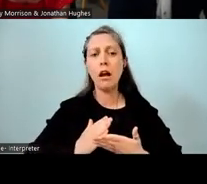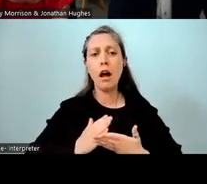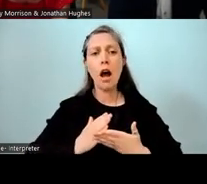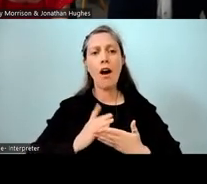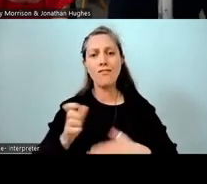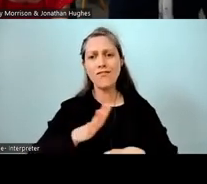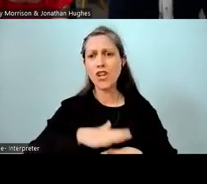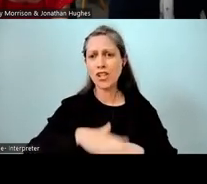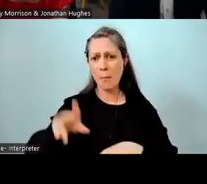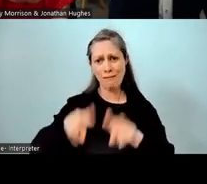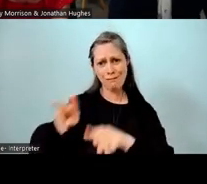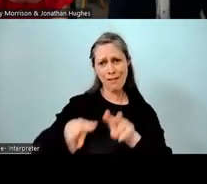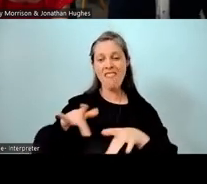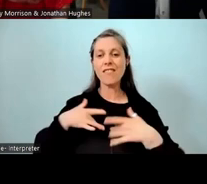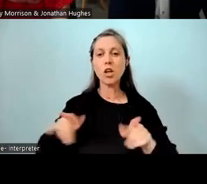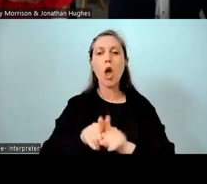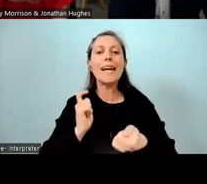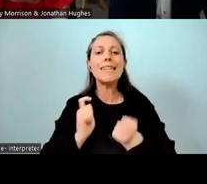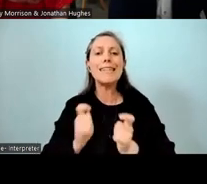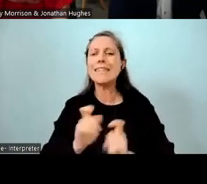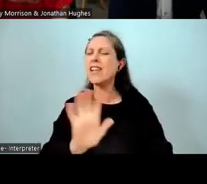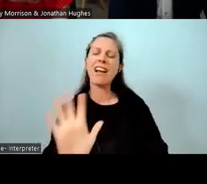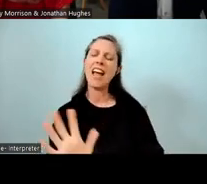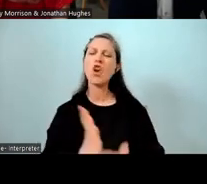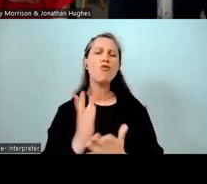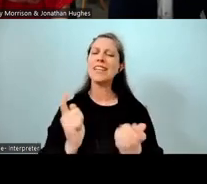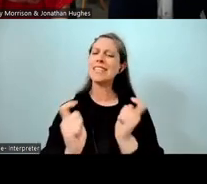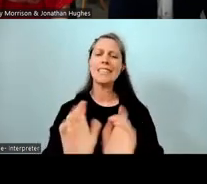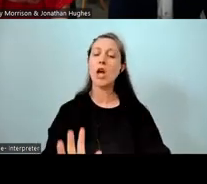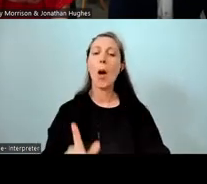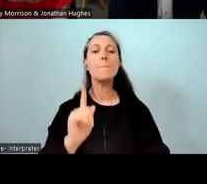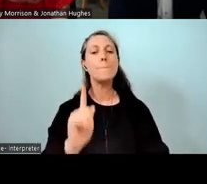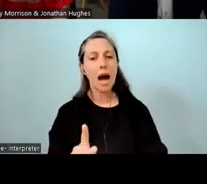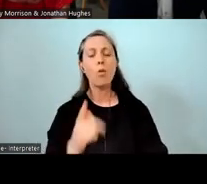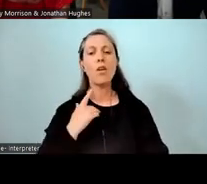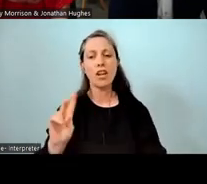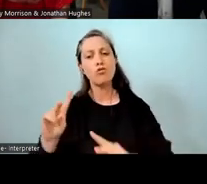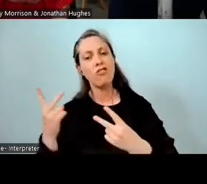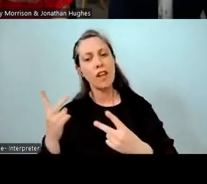Obviously, it seemed like a test even though we didn't wanna make it a test, but we've really reflected on that approach, and we wanted to get our students